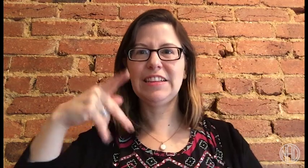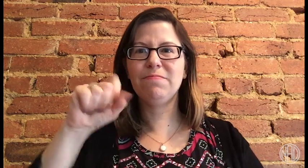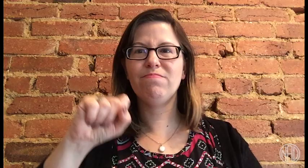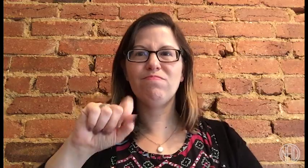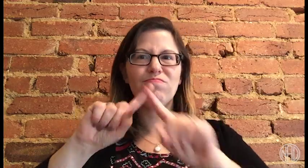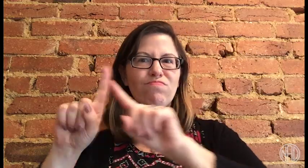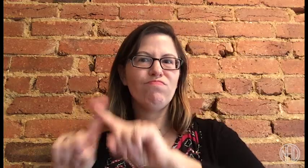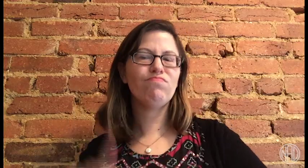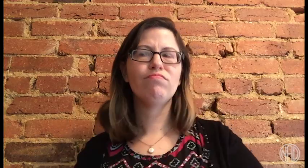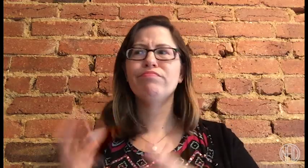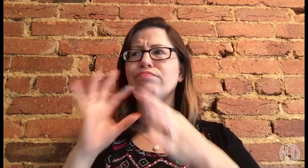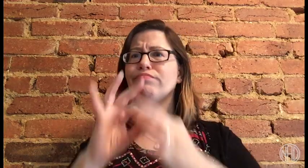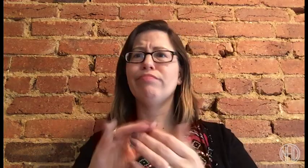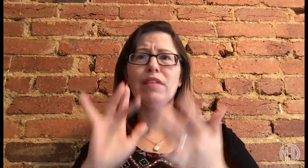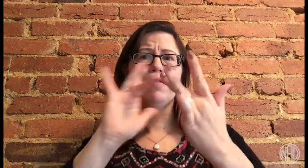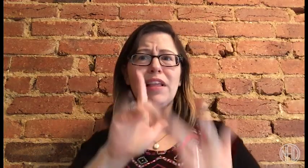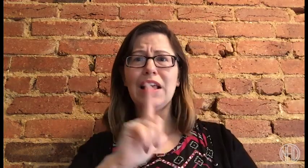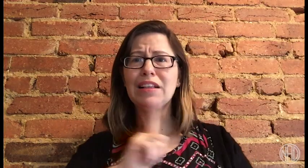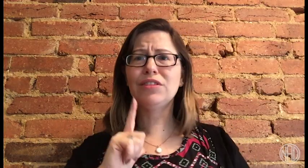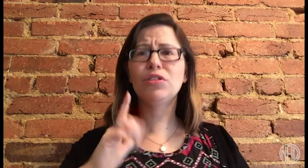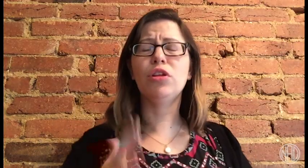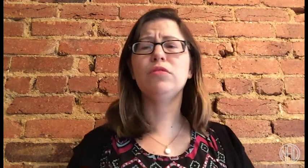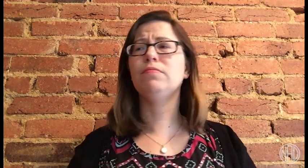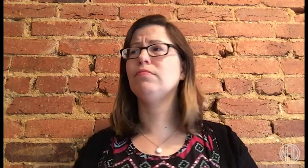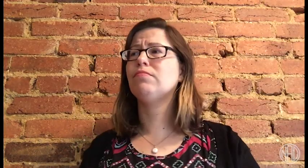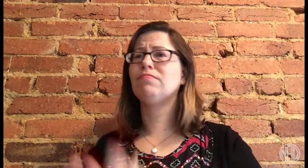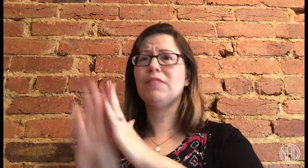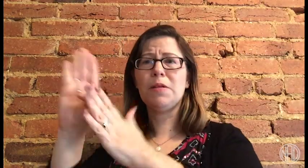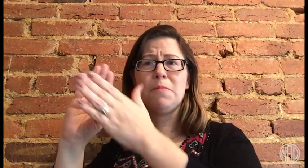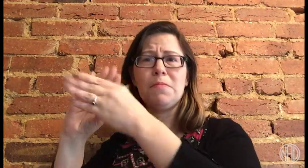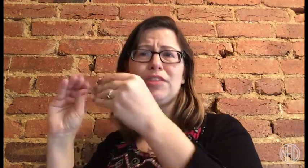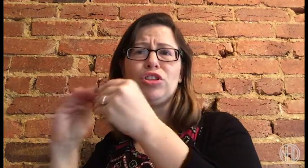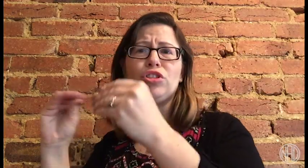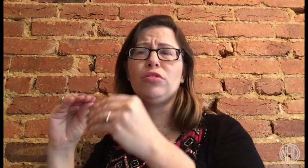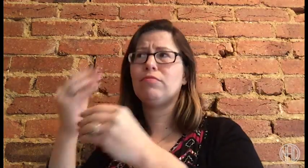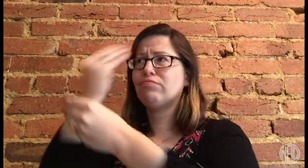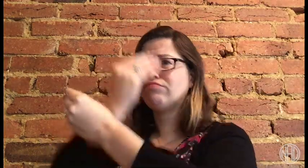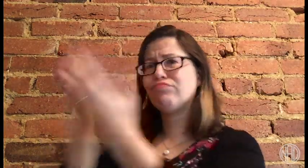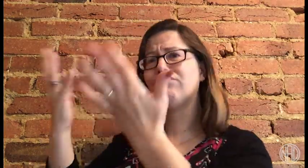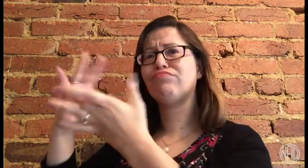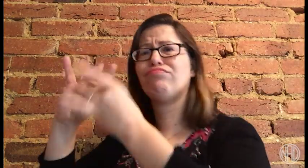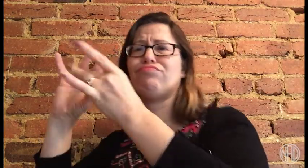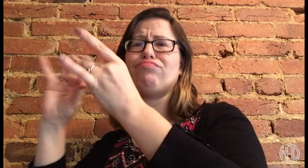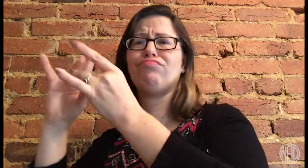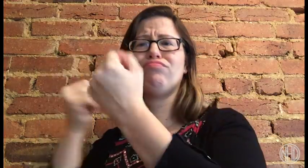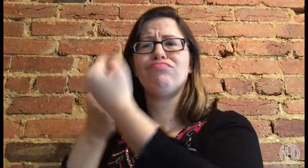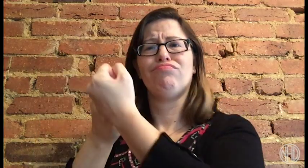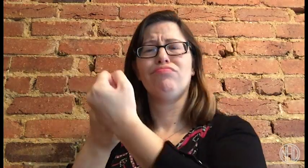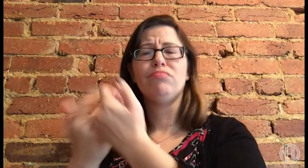Topics will vary from contacting your legislator, developing your message,